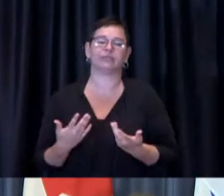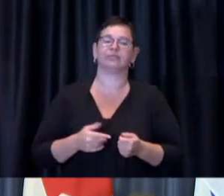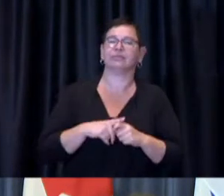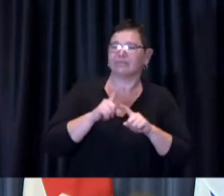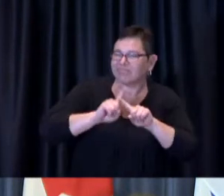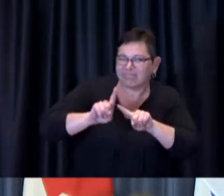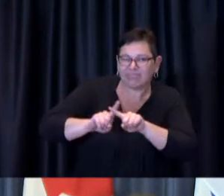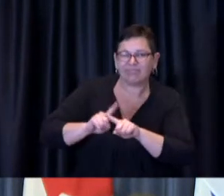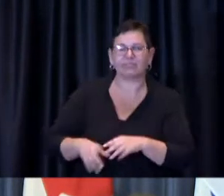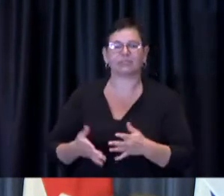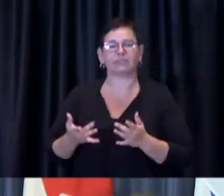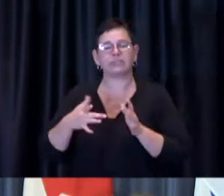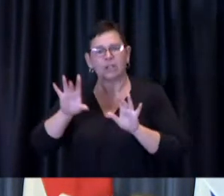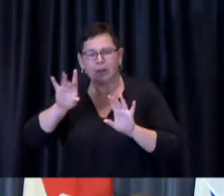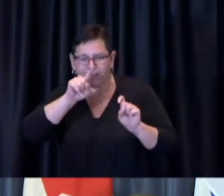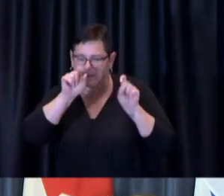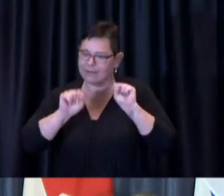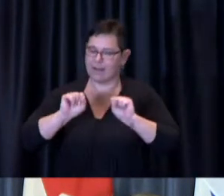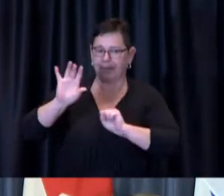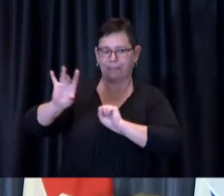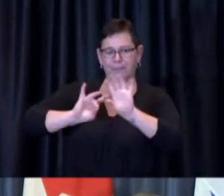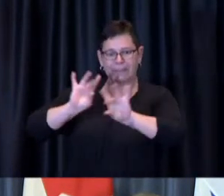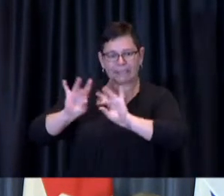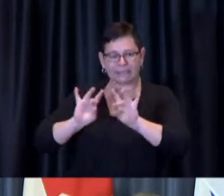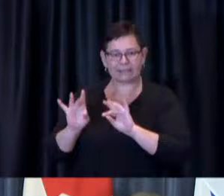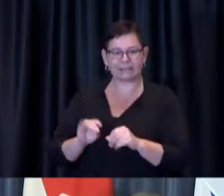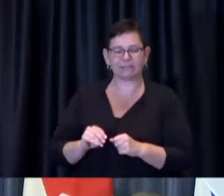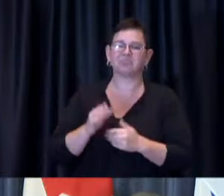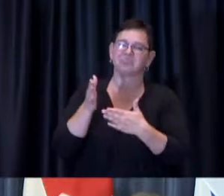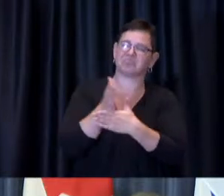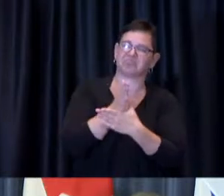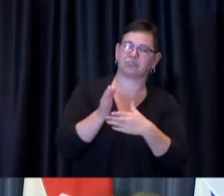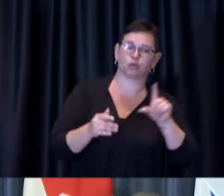from a range of 15 dollars to 50 dollars in five dollar increments.